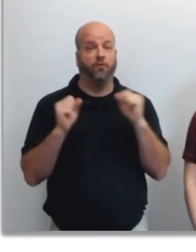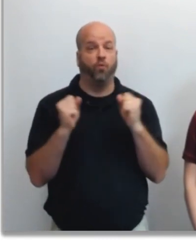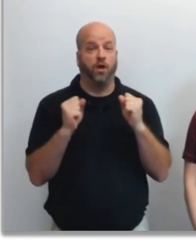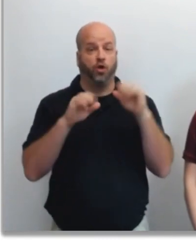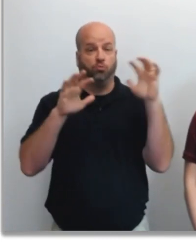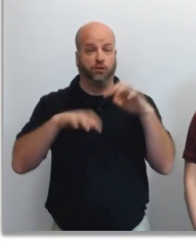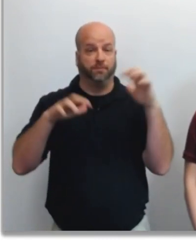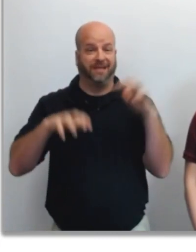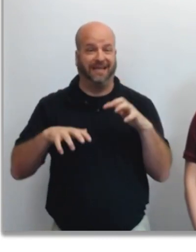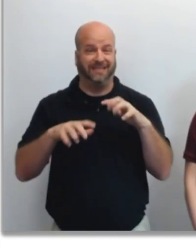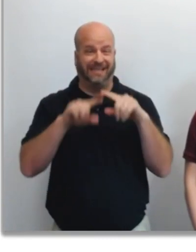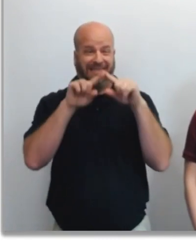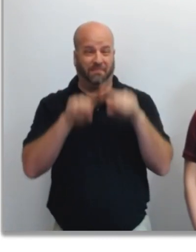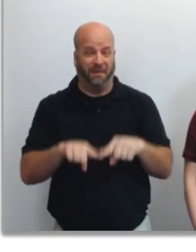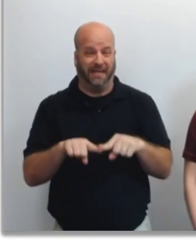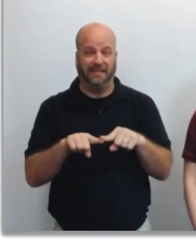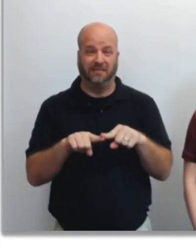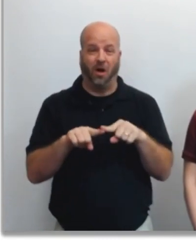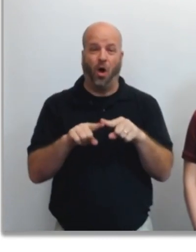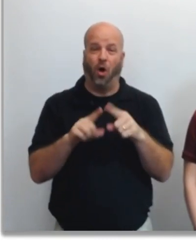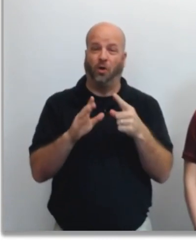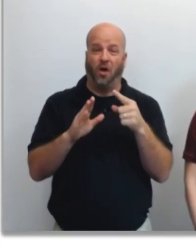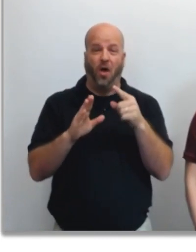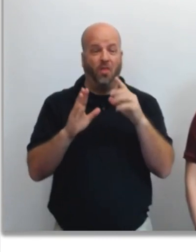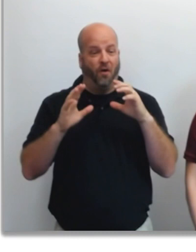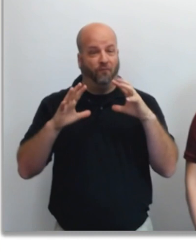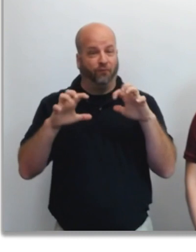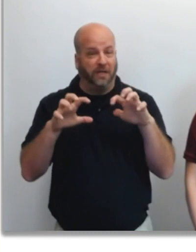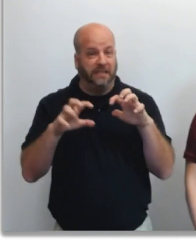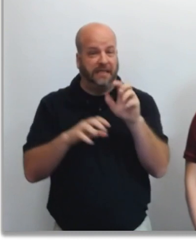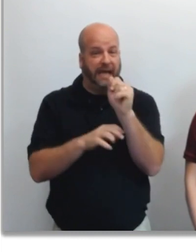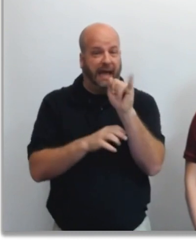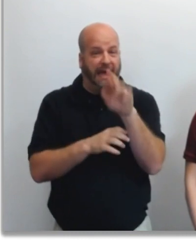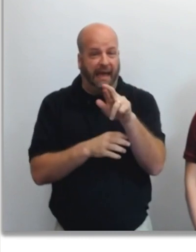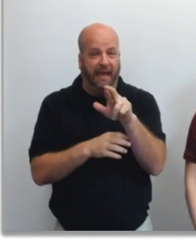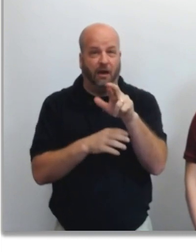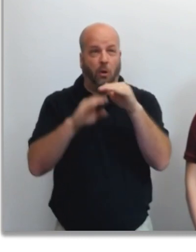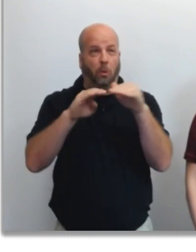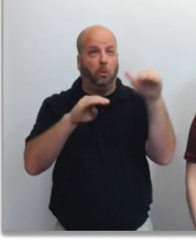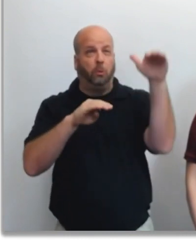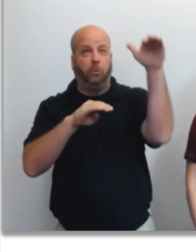depends on the depth of freezing air and any presence of air above 32 degrees aloft.